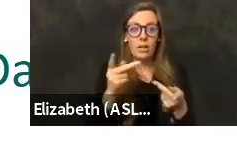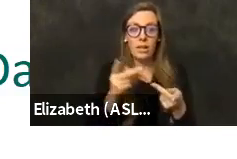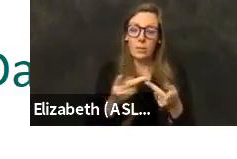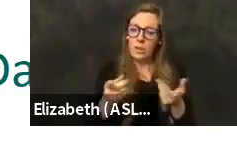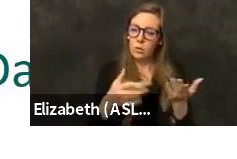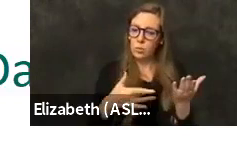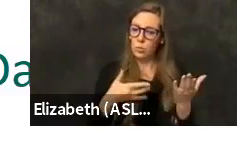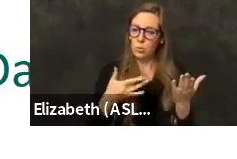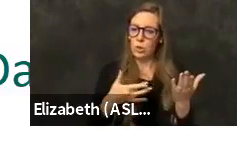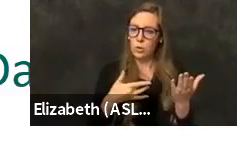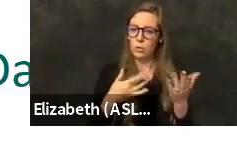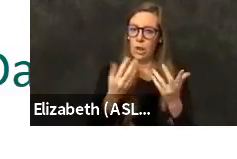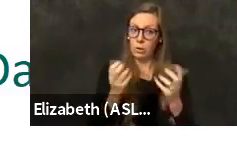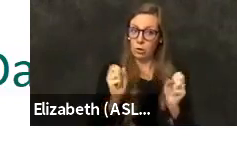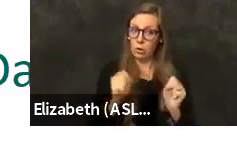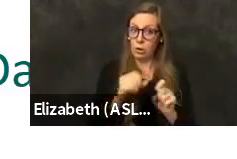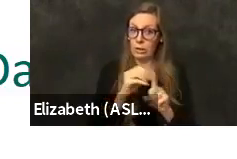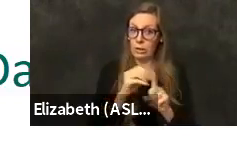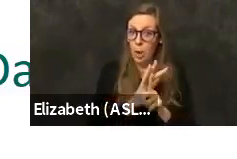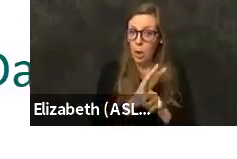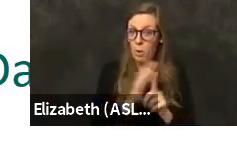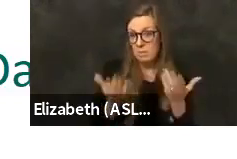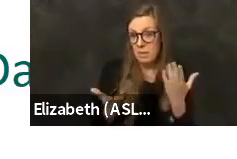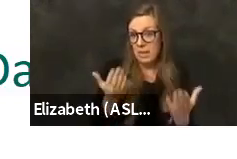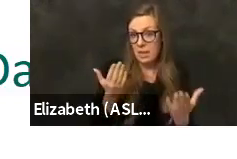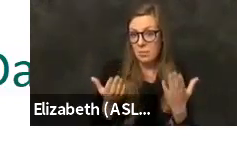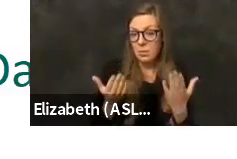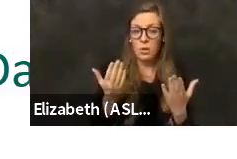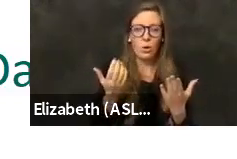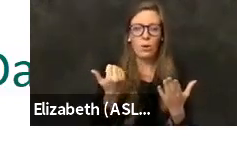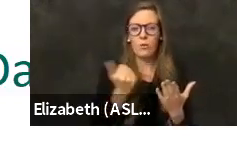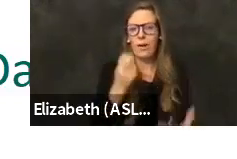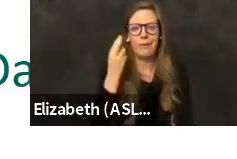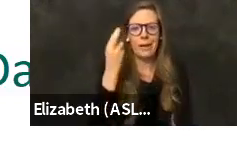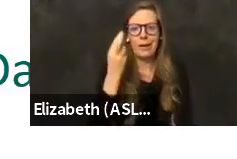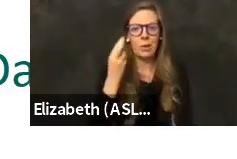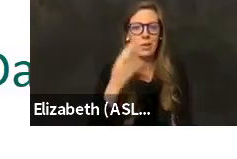have been exposed or, you know, you just have any reason for a concern for testing.